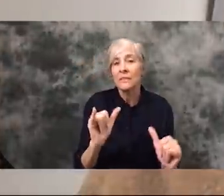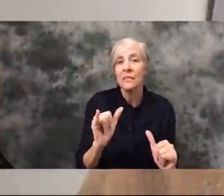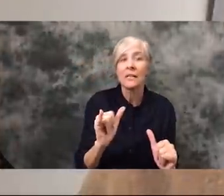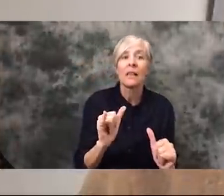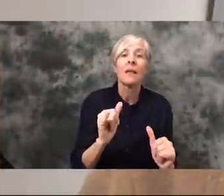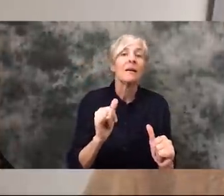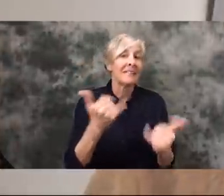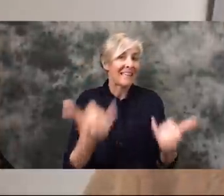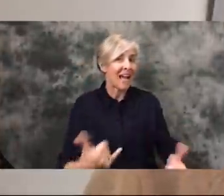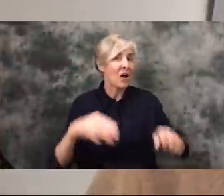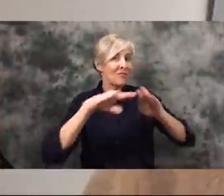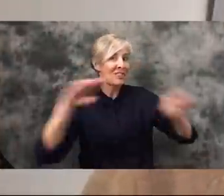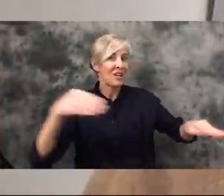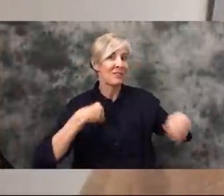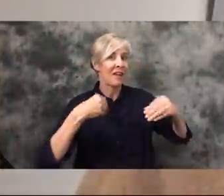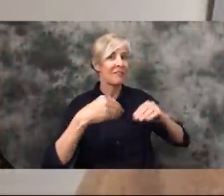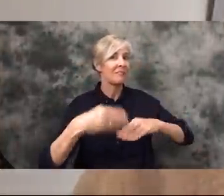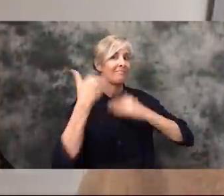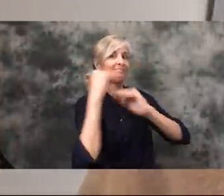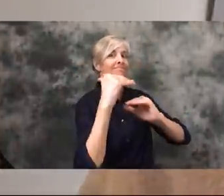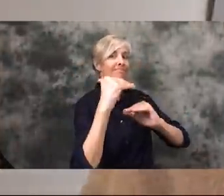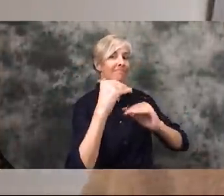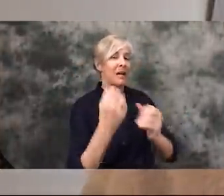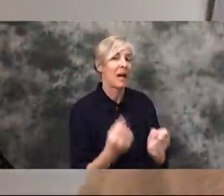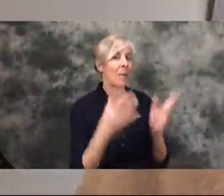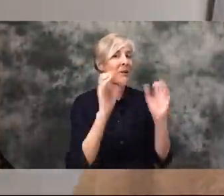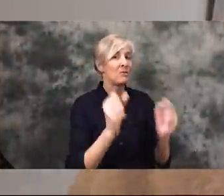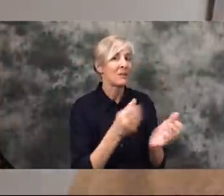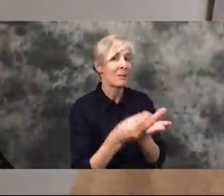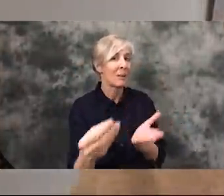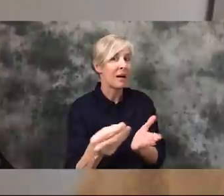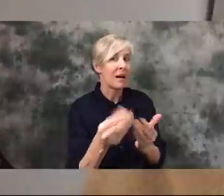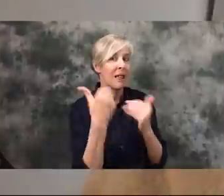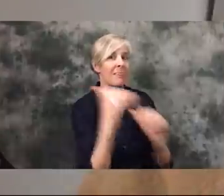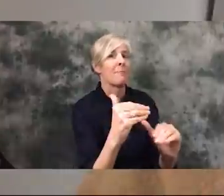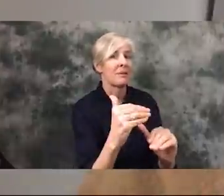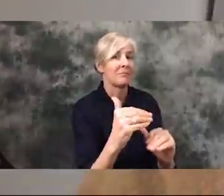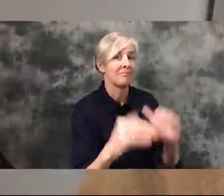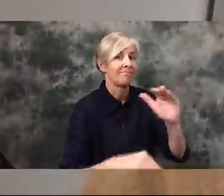restrictions placed on how many (per item) you can buy. And many of the like